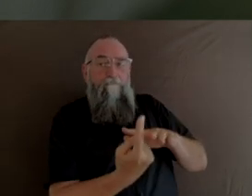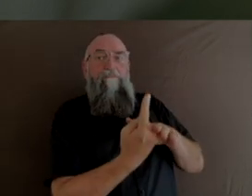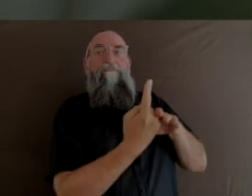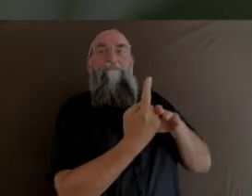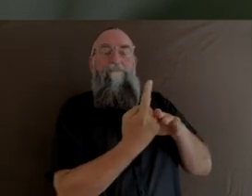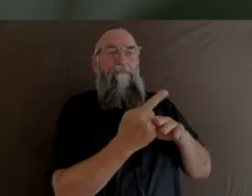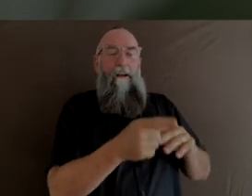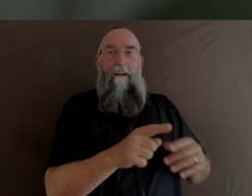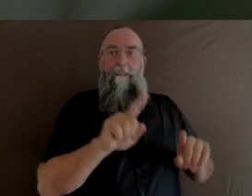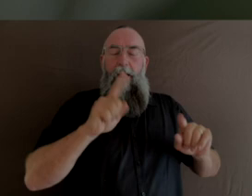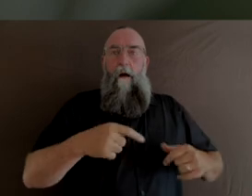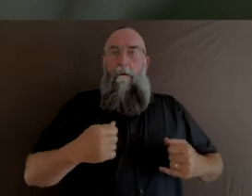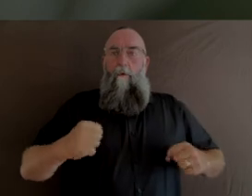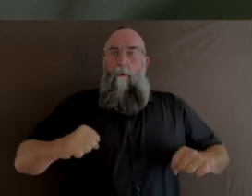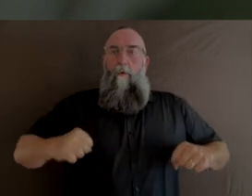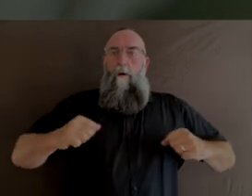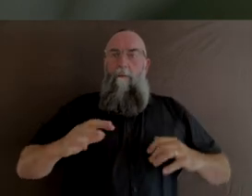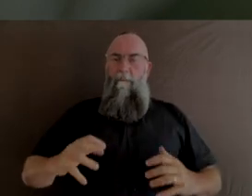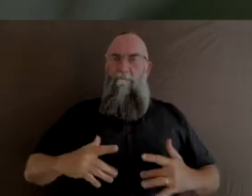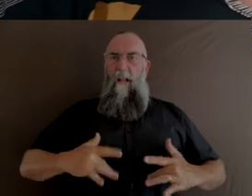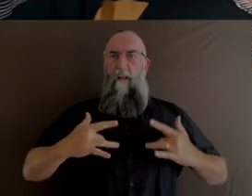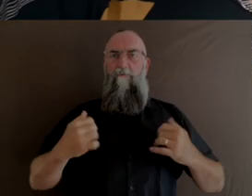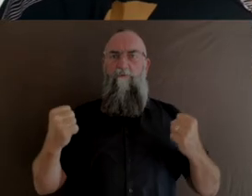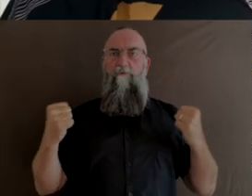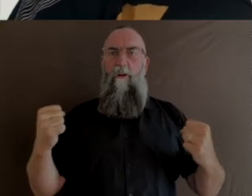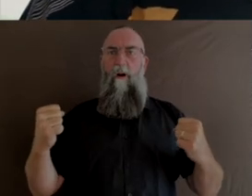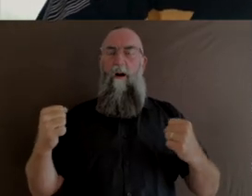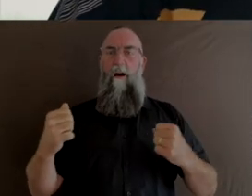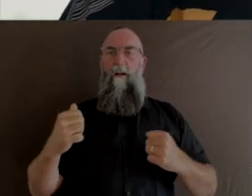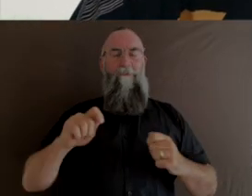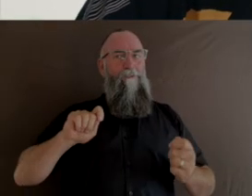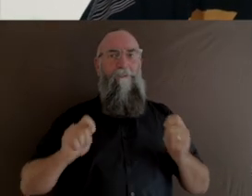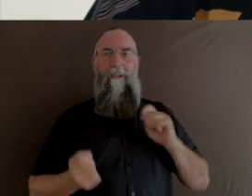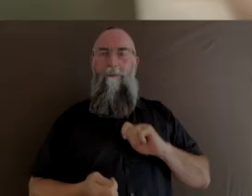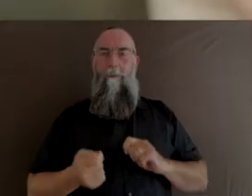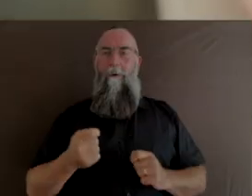process empowered and transformed. I was just looking at this photograph before.